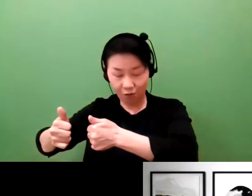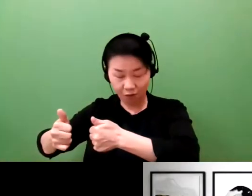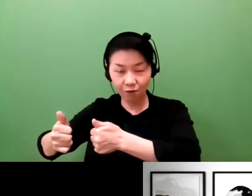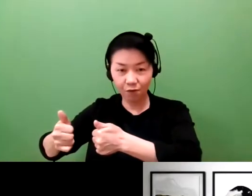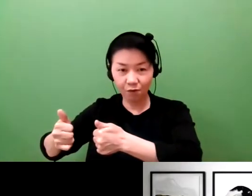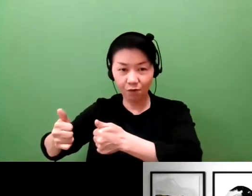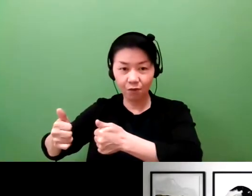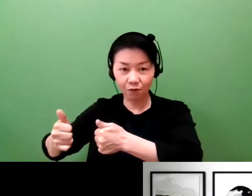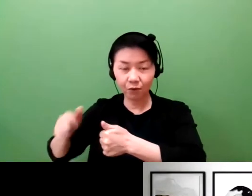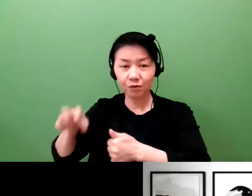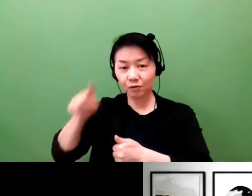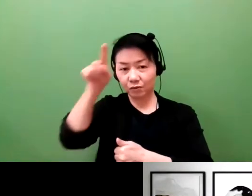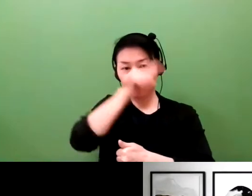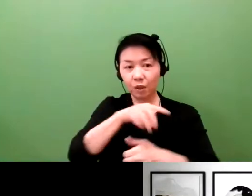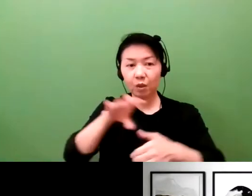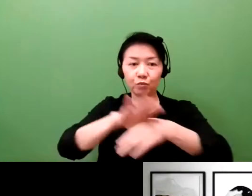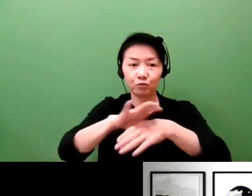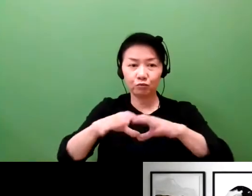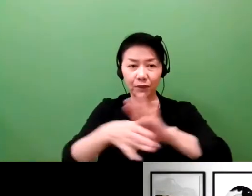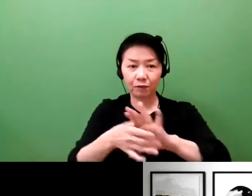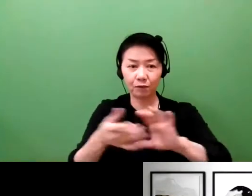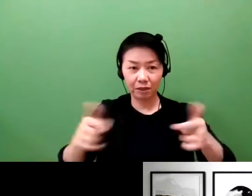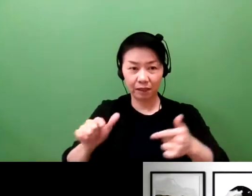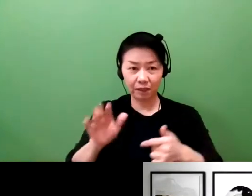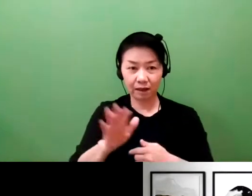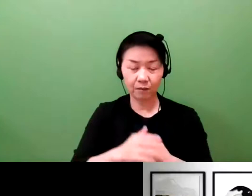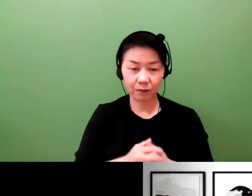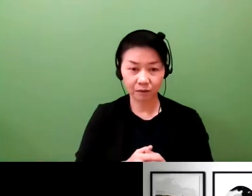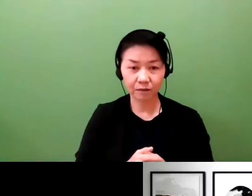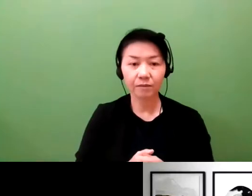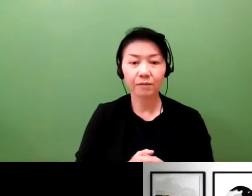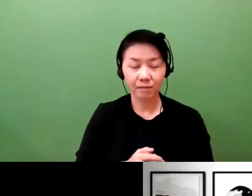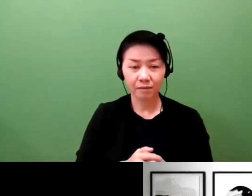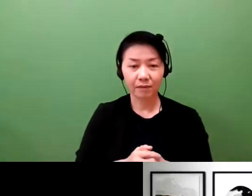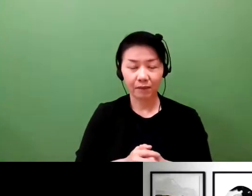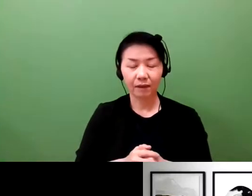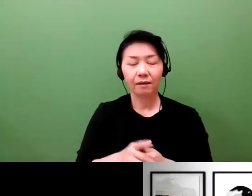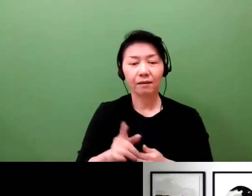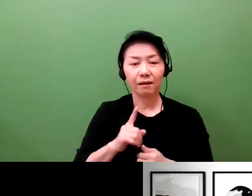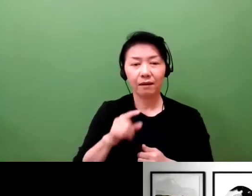So there is a different cultural difference.